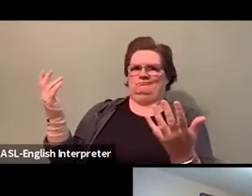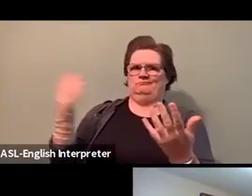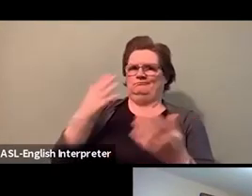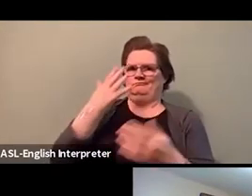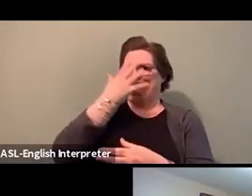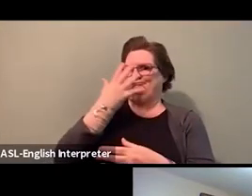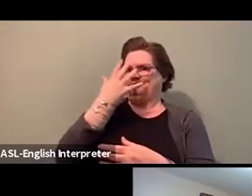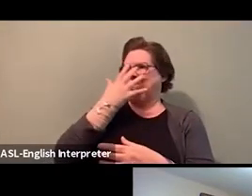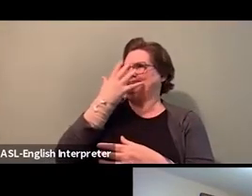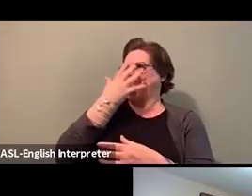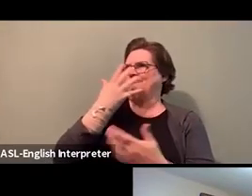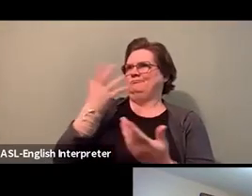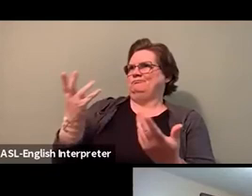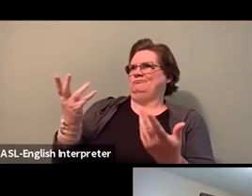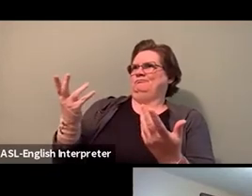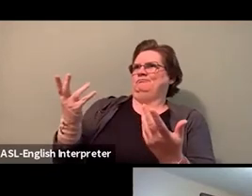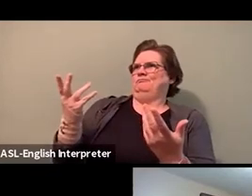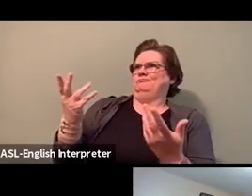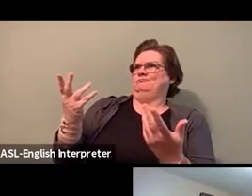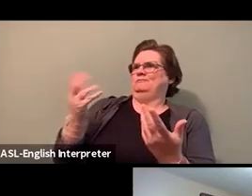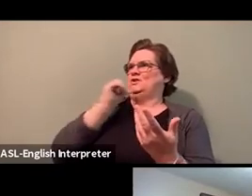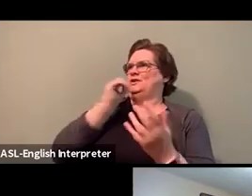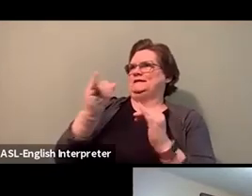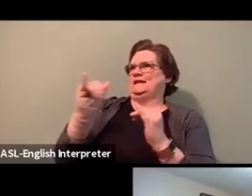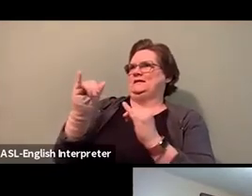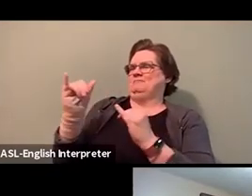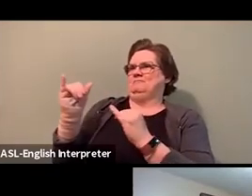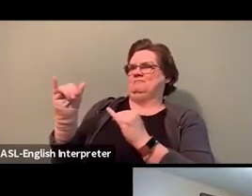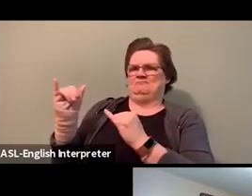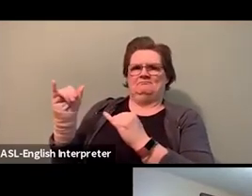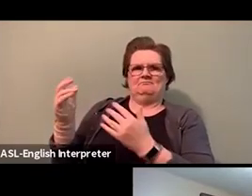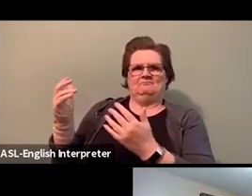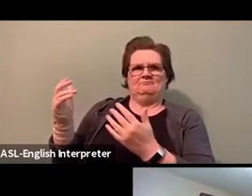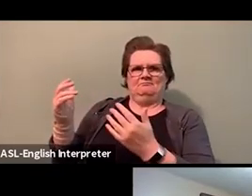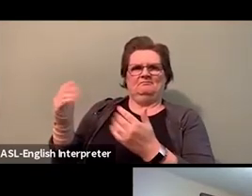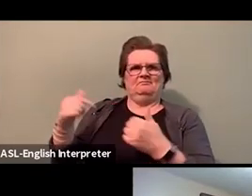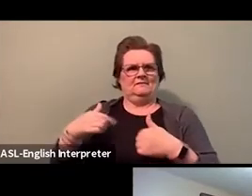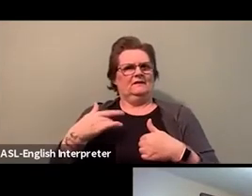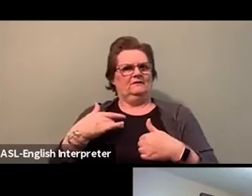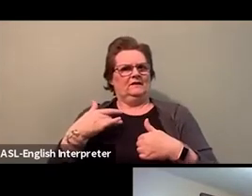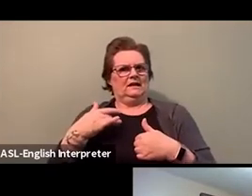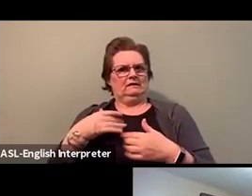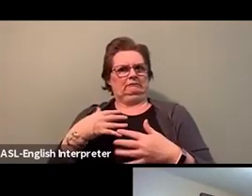And you know, at first, they were also afraid to come forward and afraid to do something.